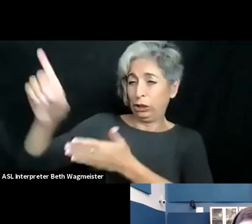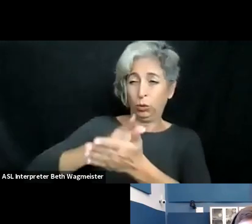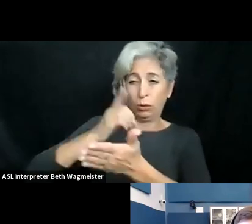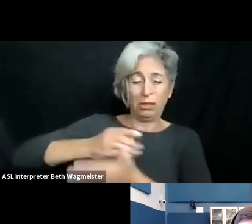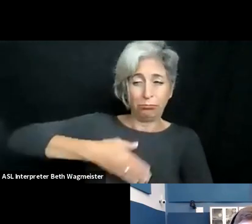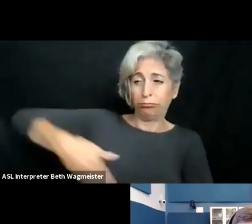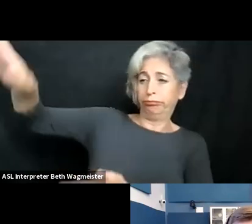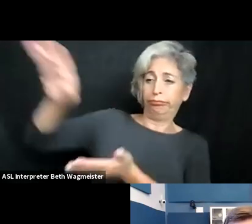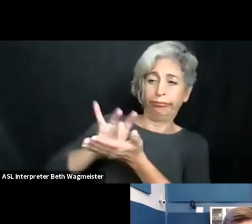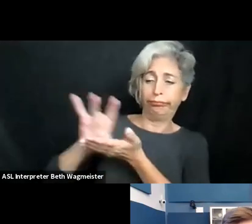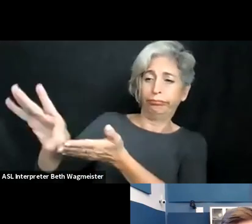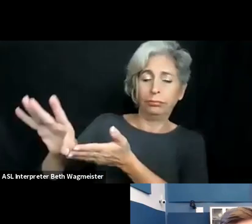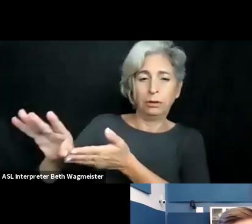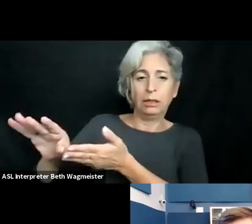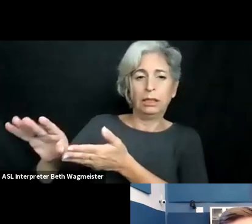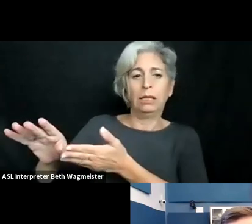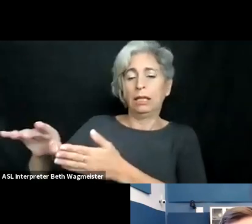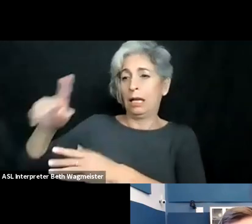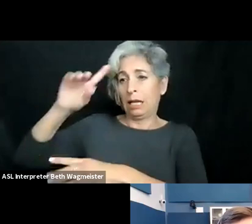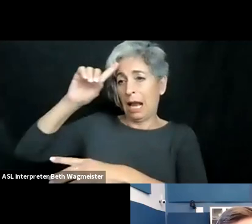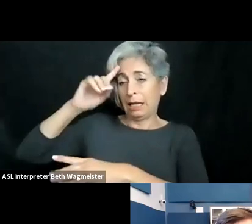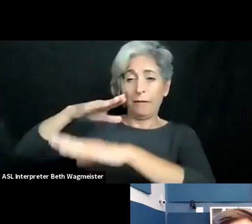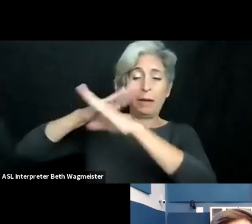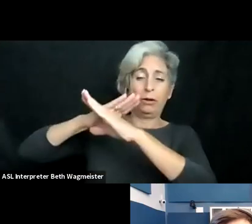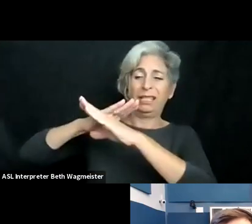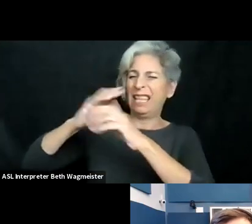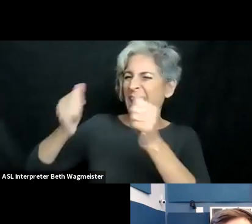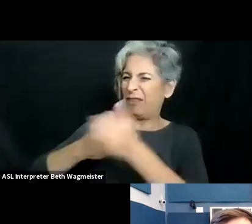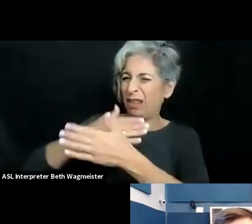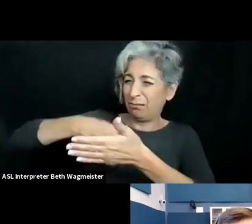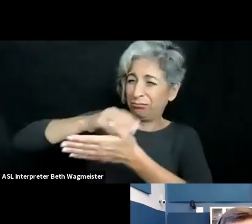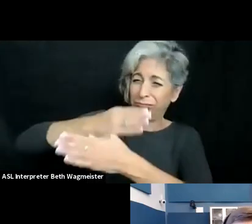educational environment of the university. Eliminate